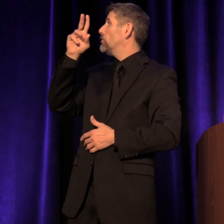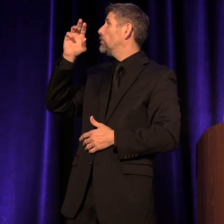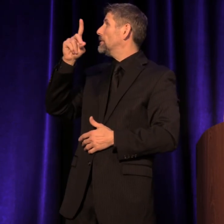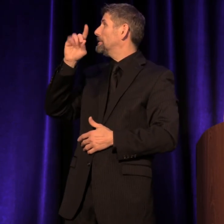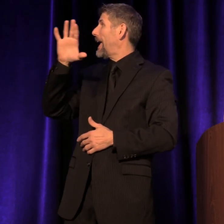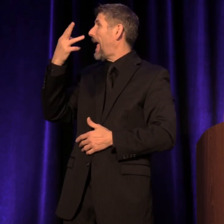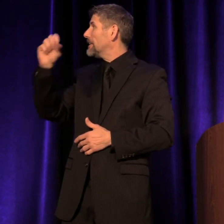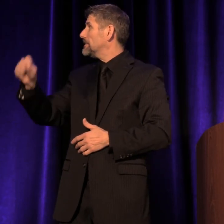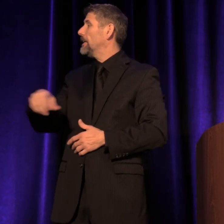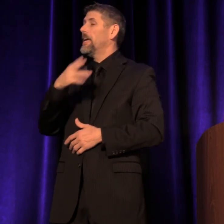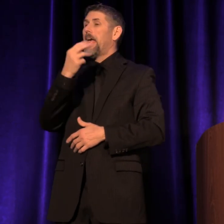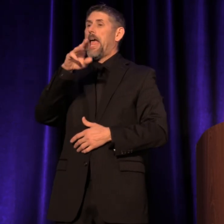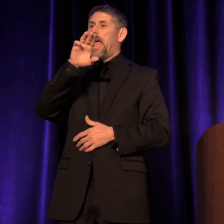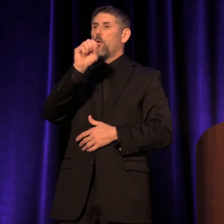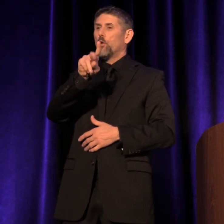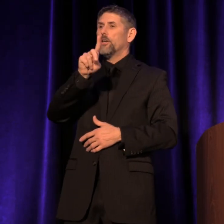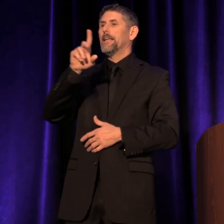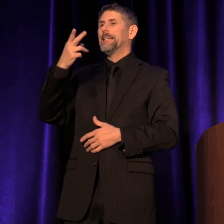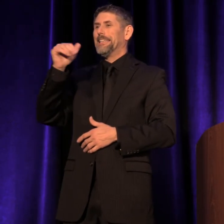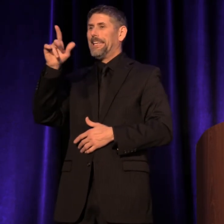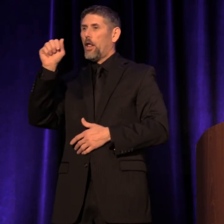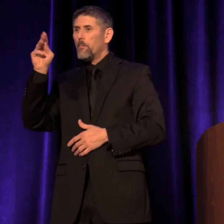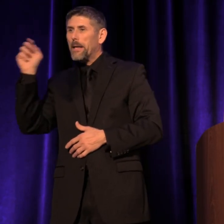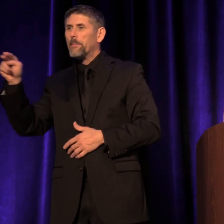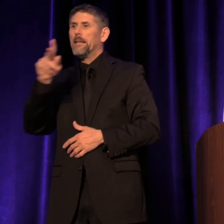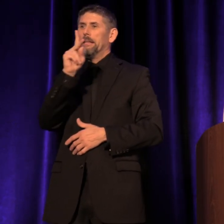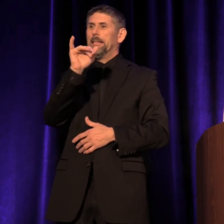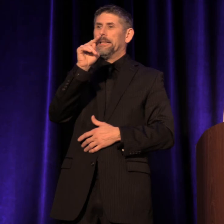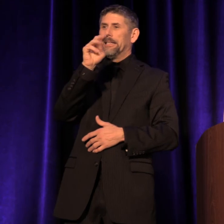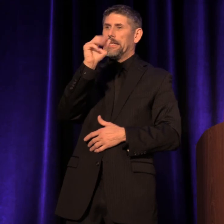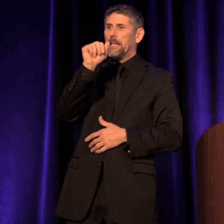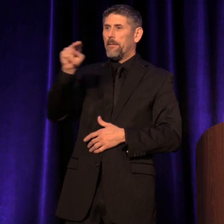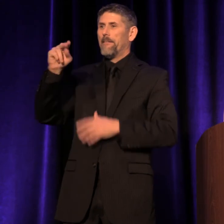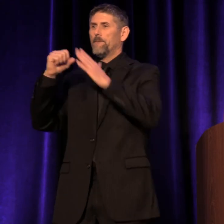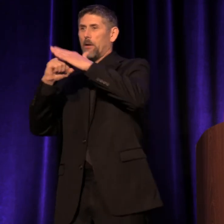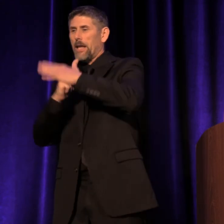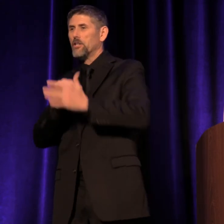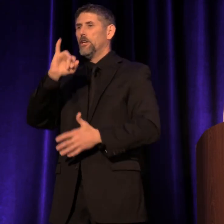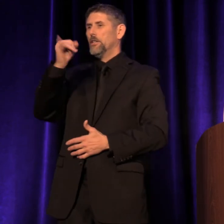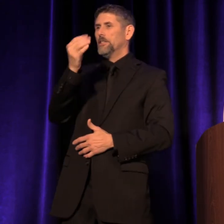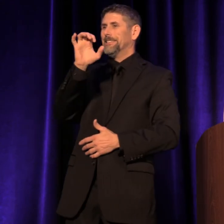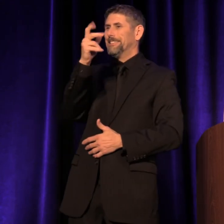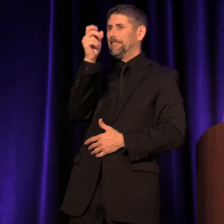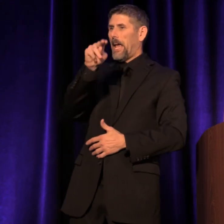Howard Gilman Foundation, The Kinsman Foundation, The Jackson Foundation,